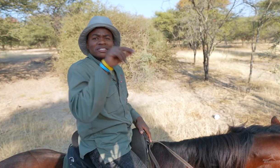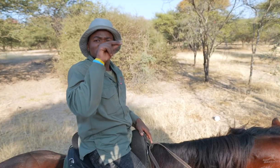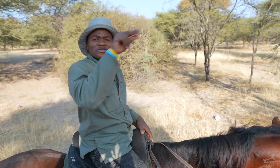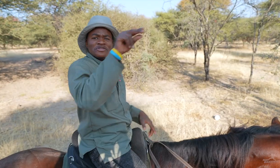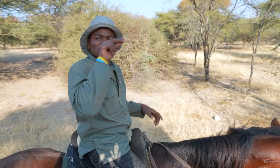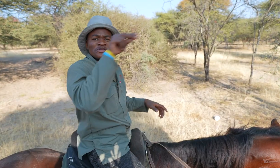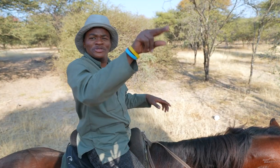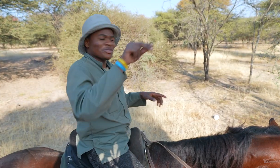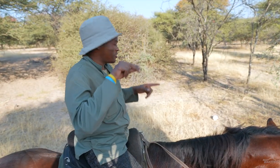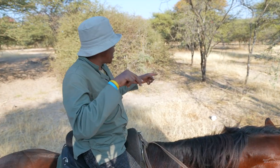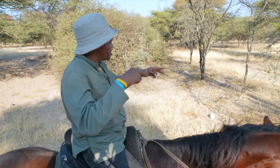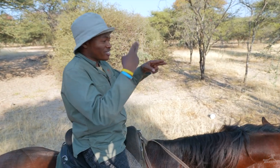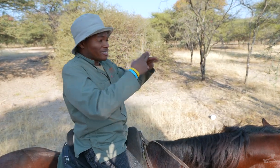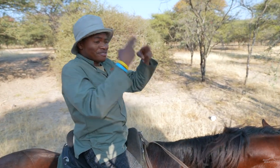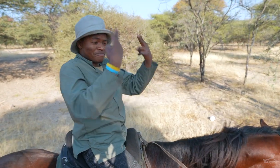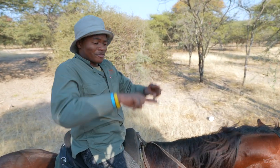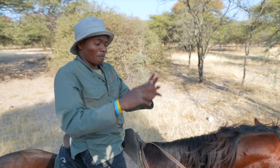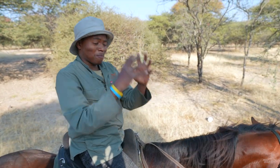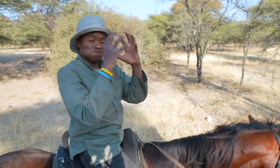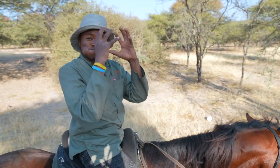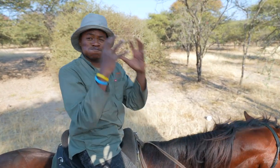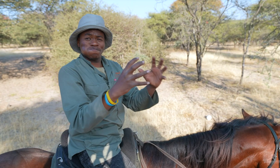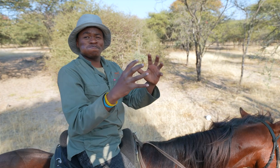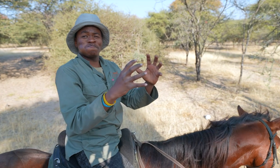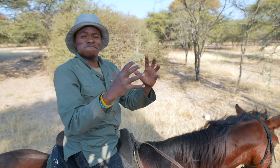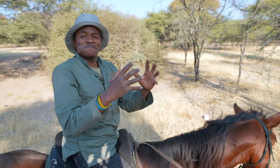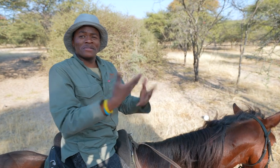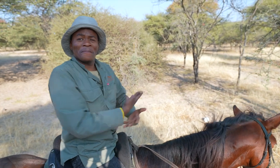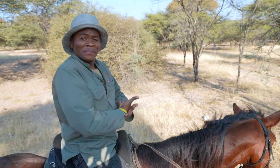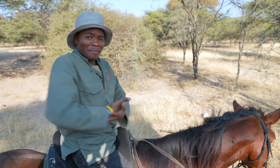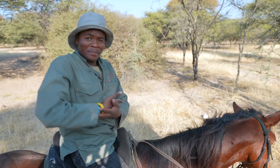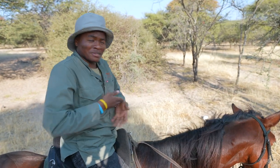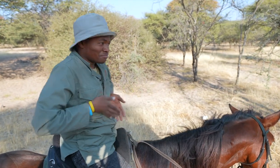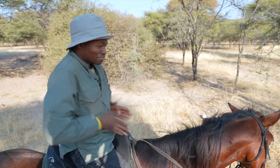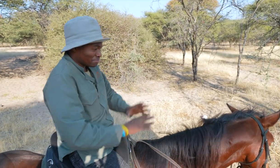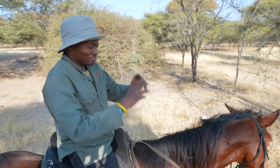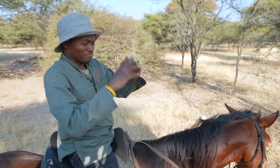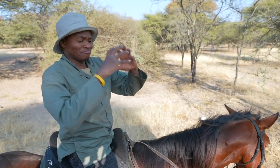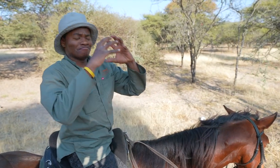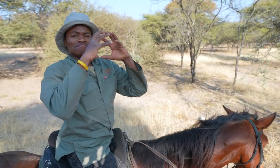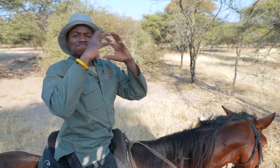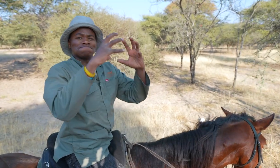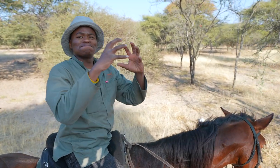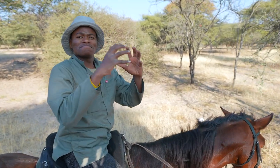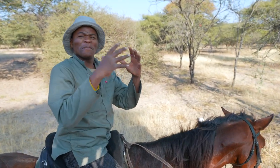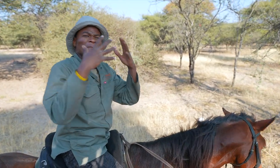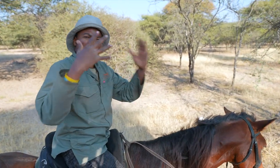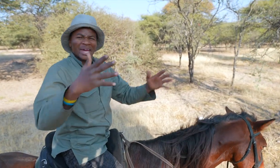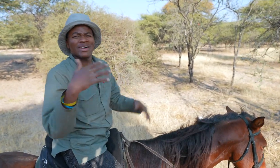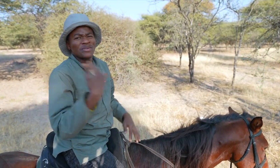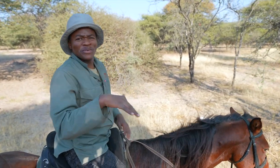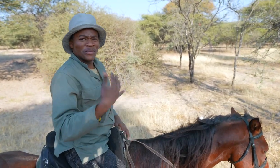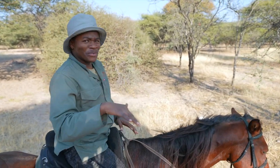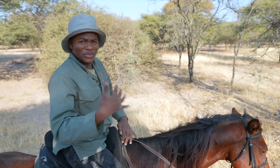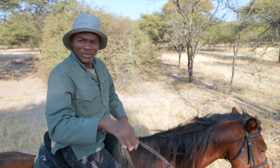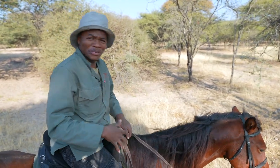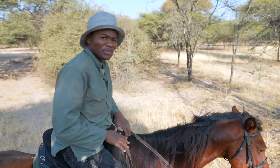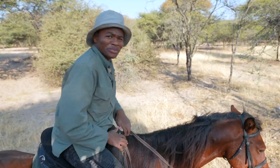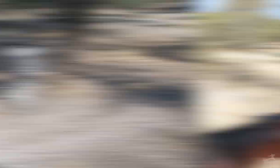That’s an ostrich egg. It’s huge, and the baby will be huge. Wow!